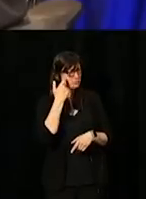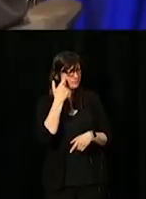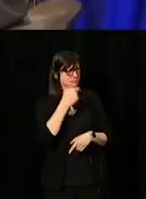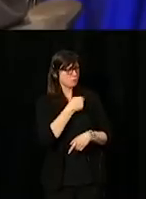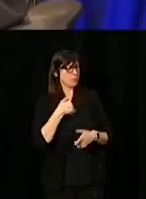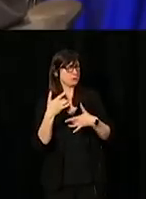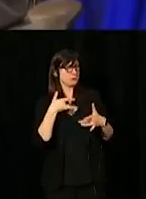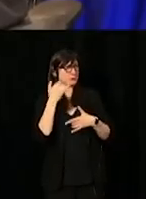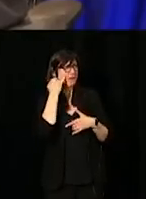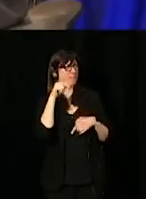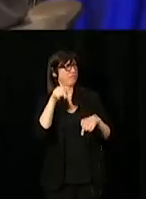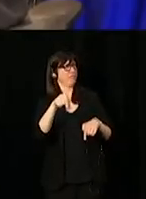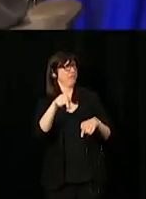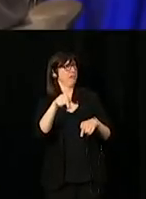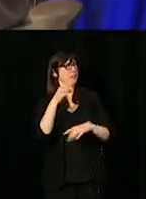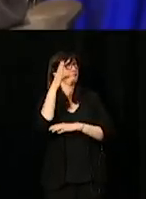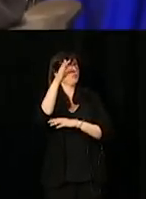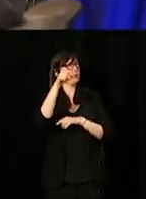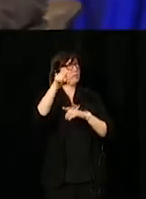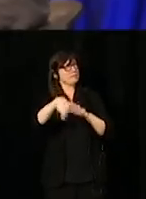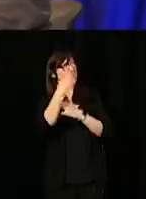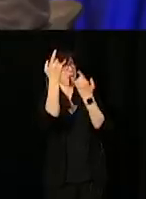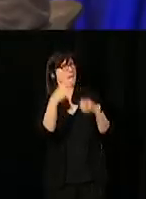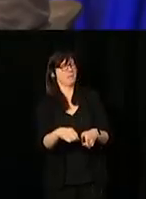if a day like today would happen. Here it is.